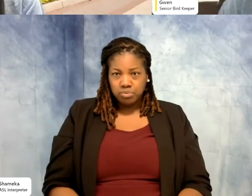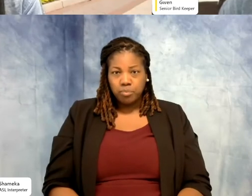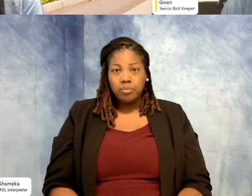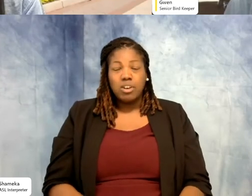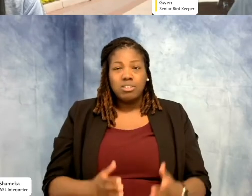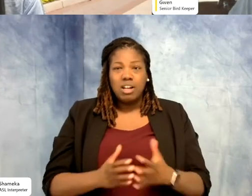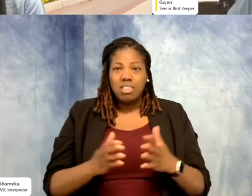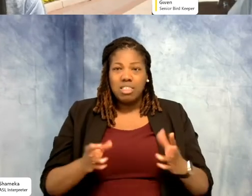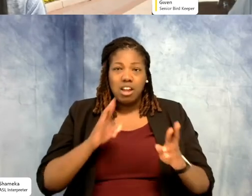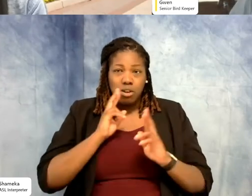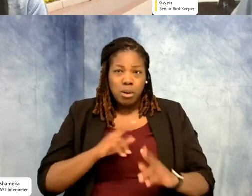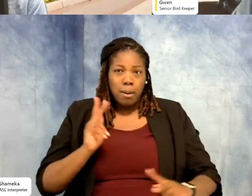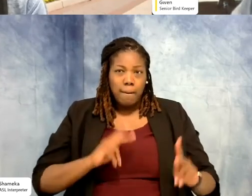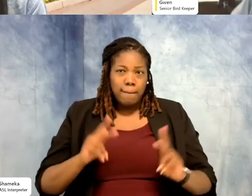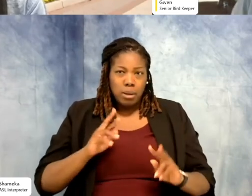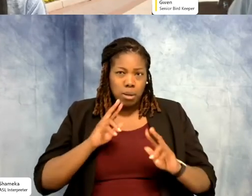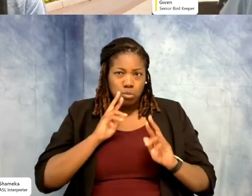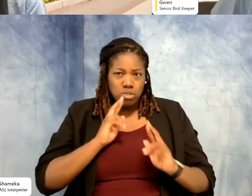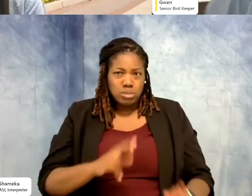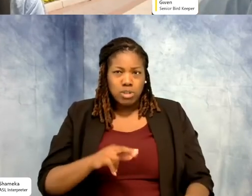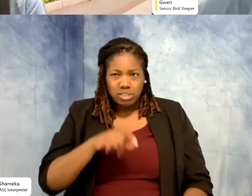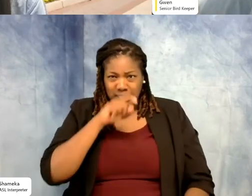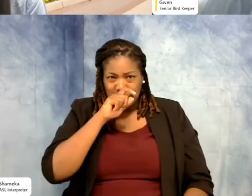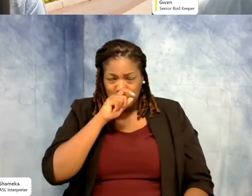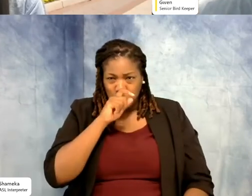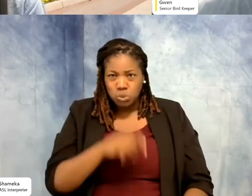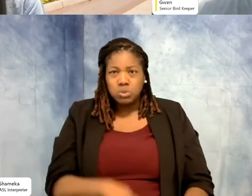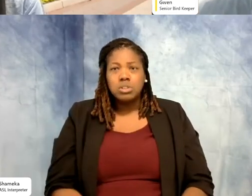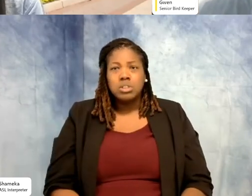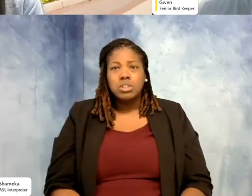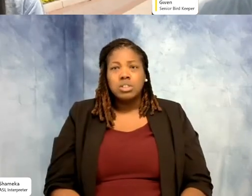I mean everybody respects an eagle, it's a bald eagle. But you don't respect them until you see